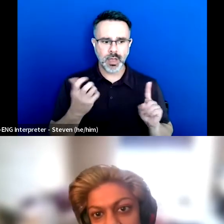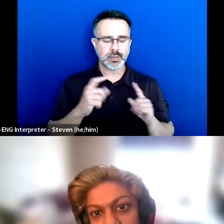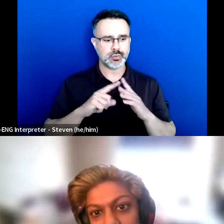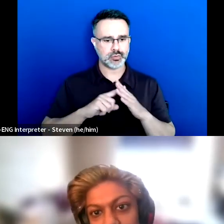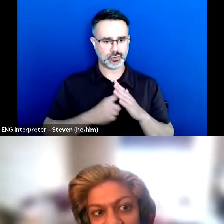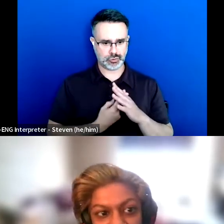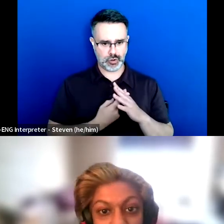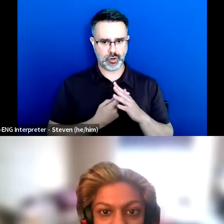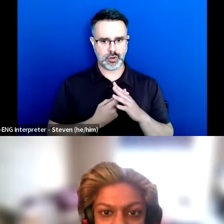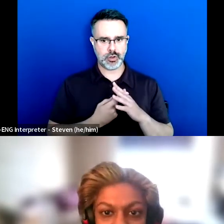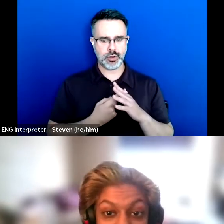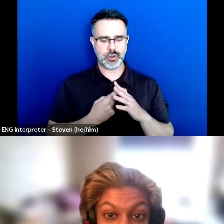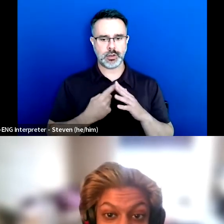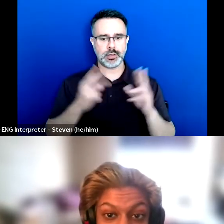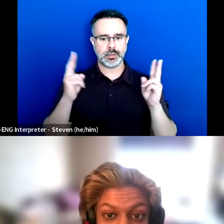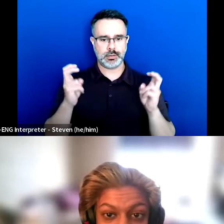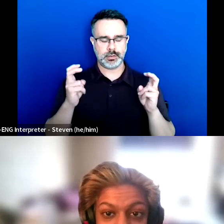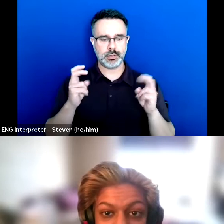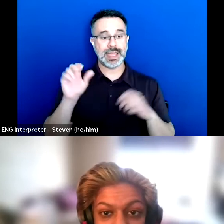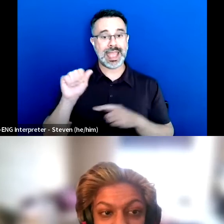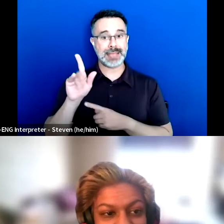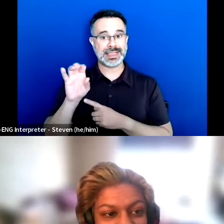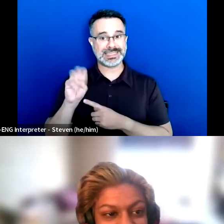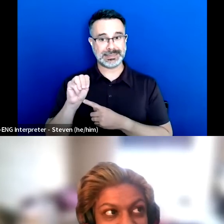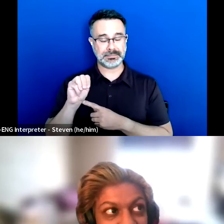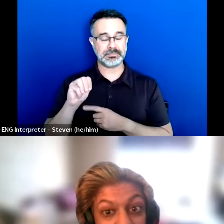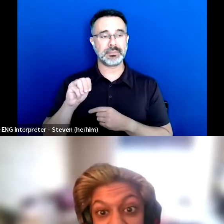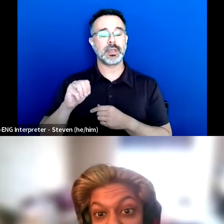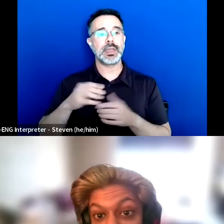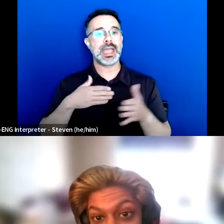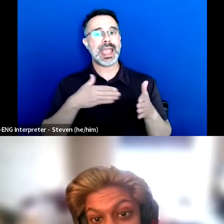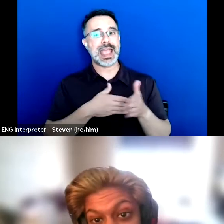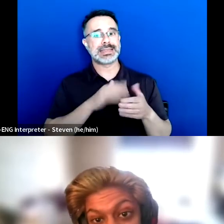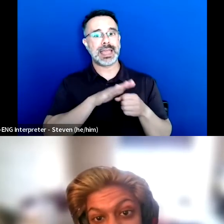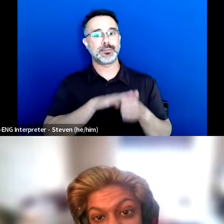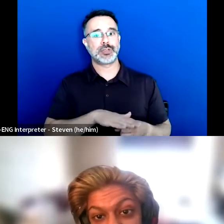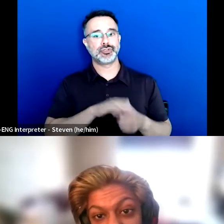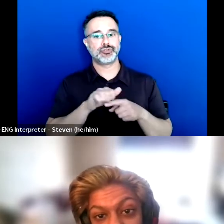anti-oppression trainings because there was a gap in them.